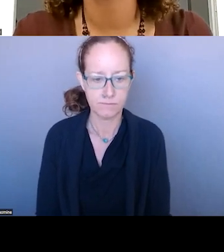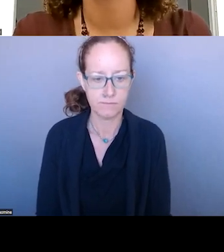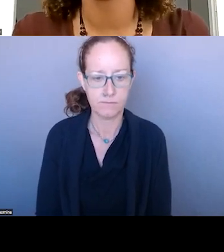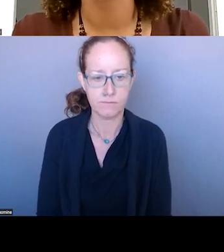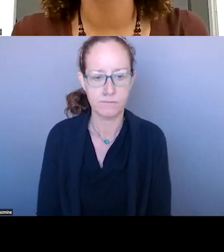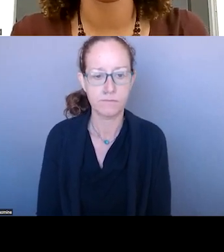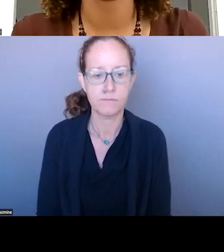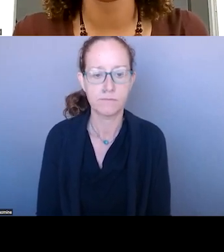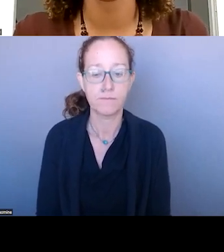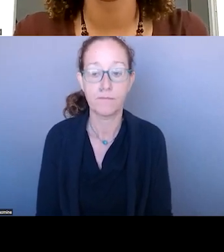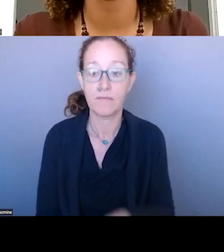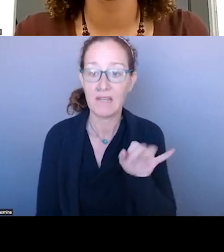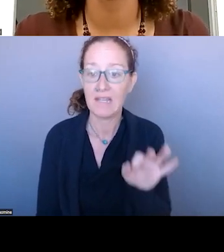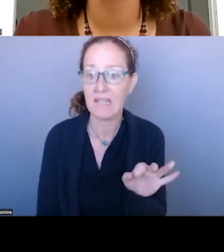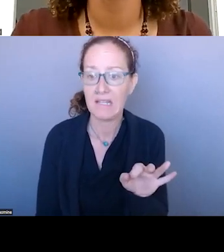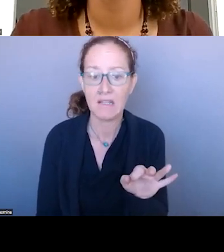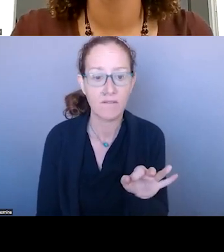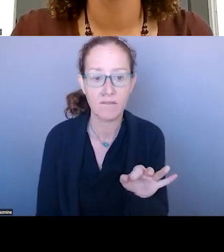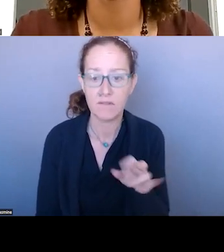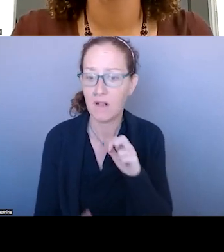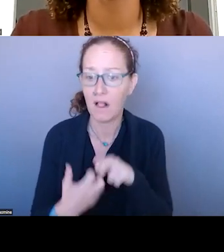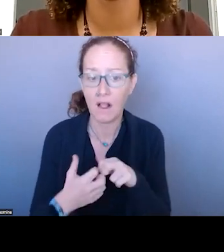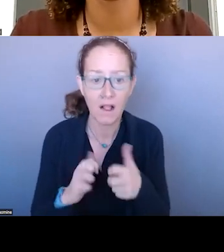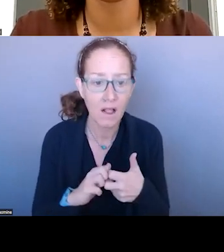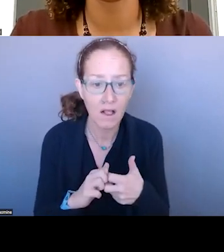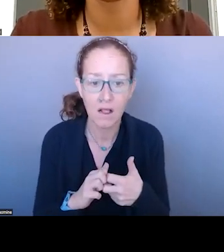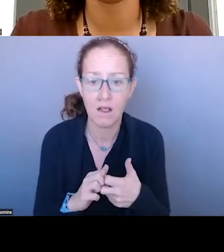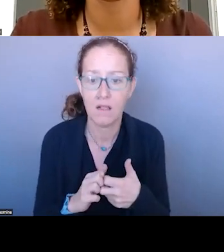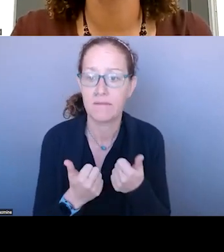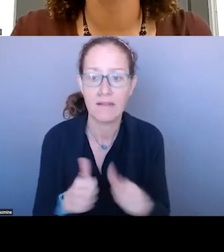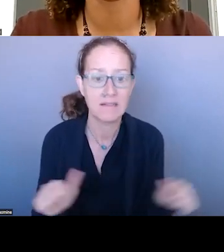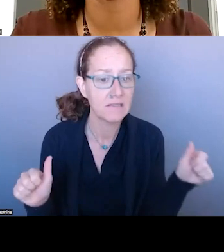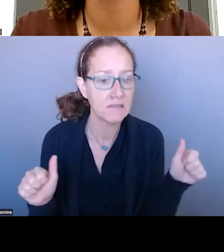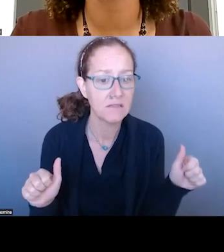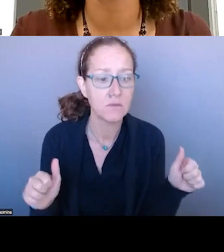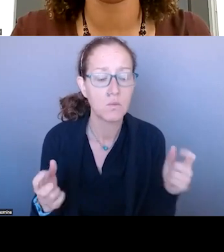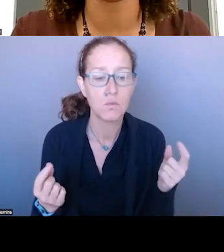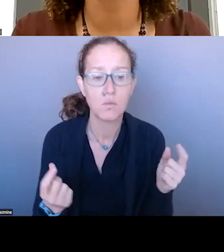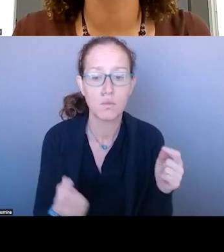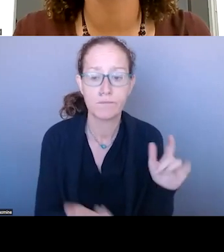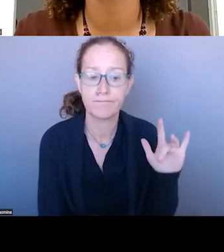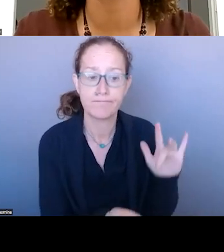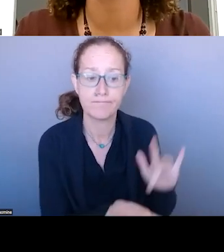IF YOU ARE HAVING ISSUES, YOU CAN USE THE LINK IN THE CHAT TO